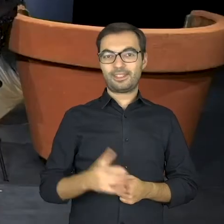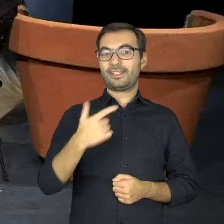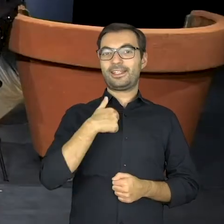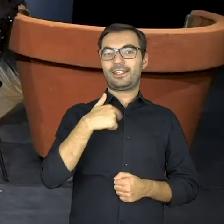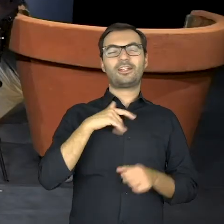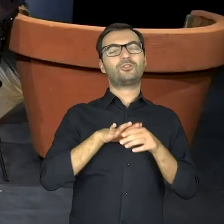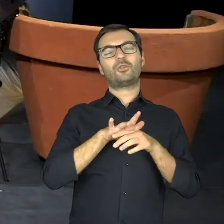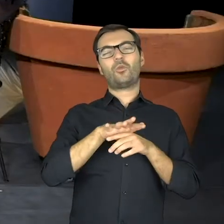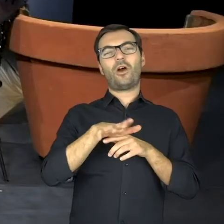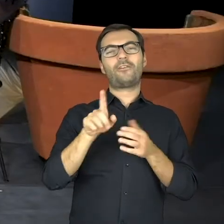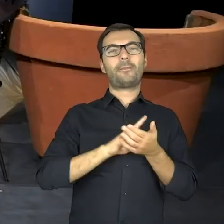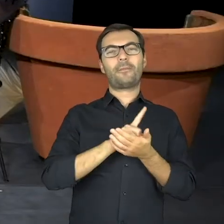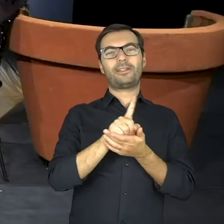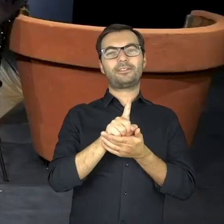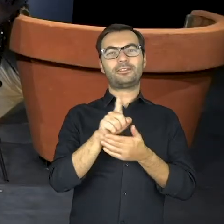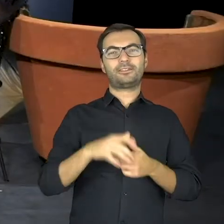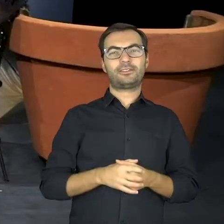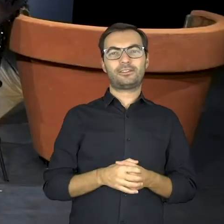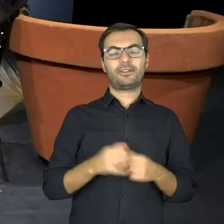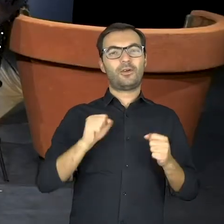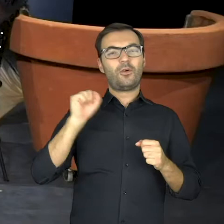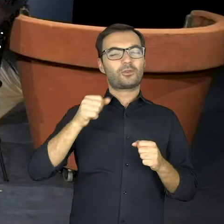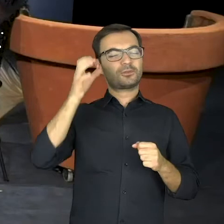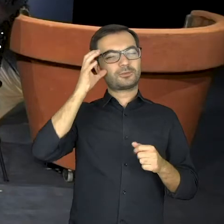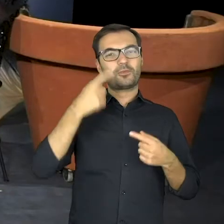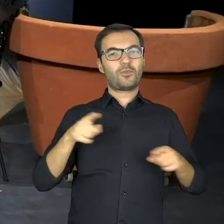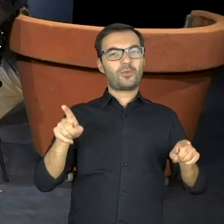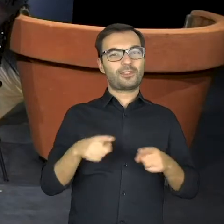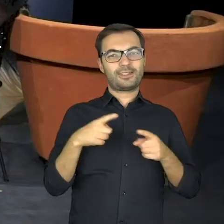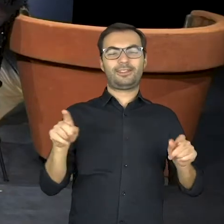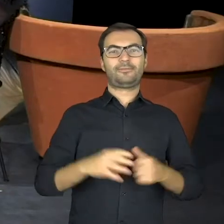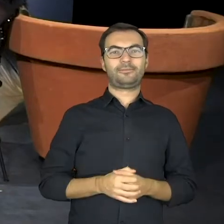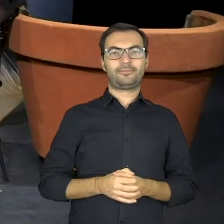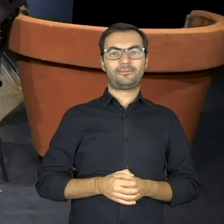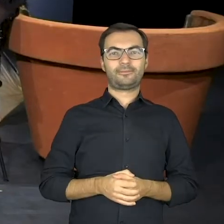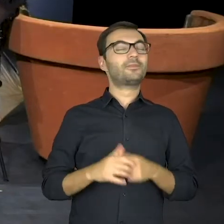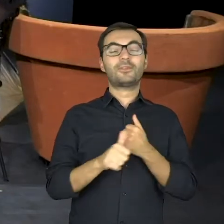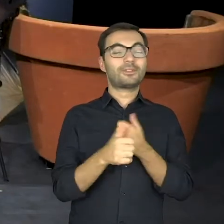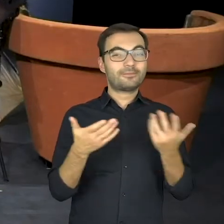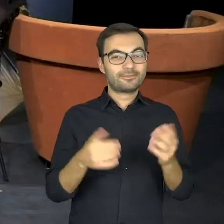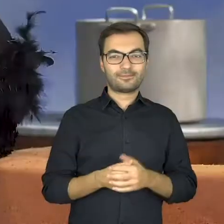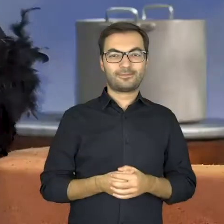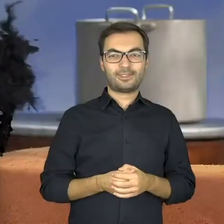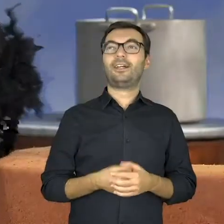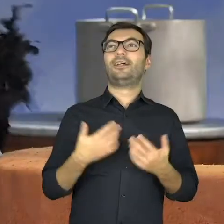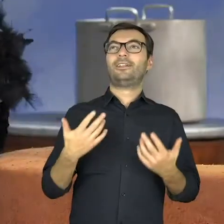That’s me – the famous Very Musical Mouse. What’s the matter?